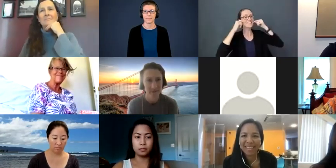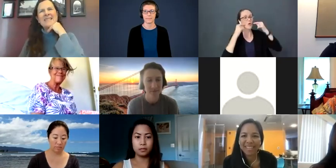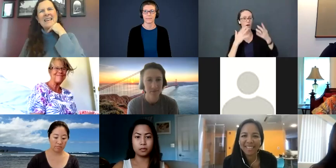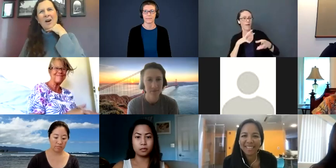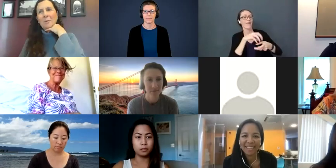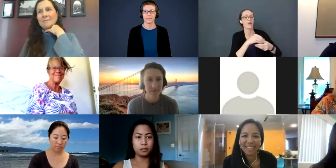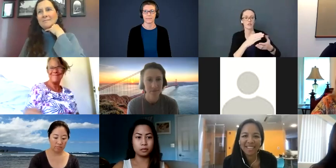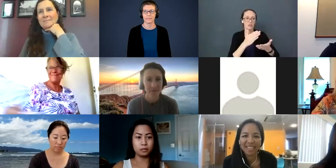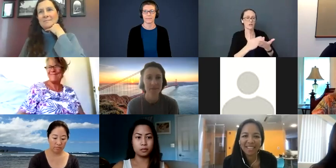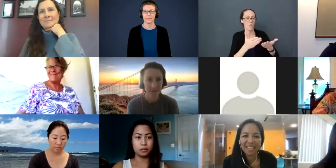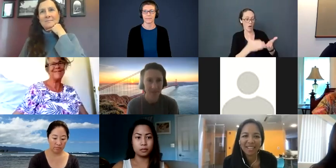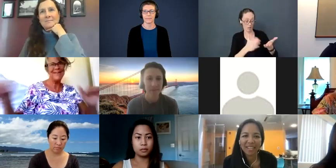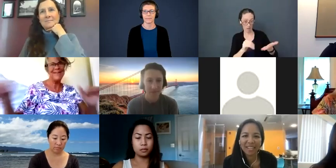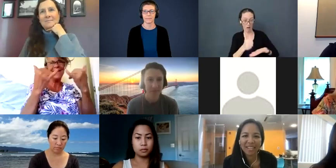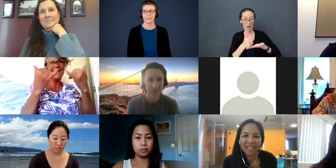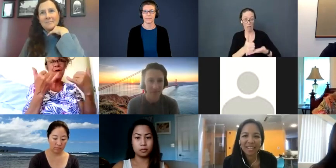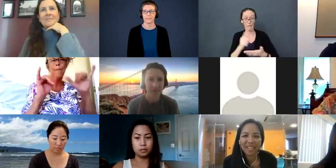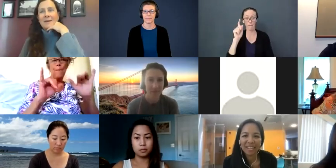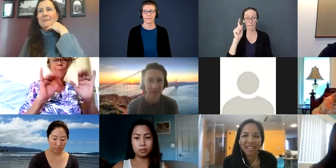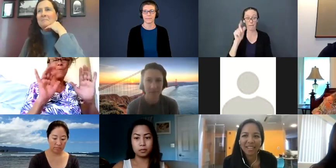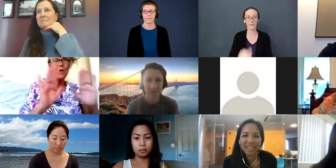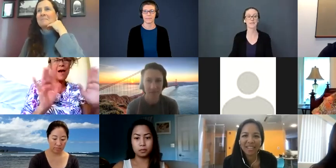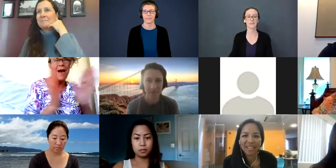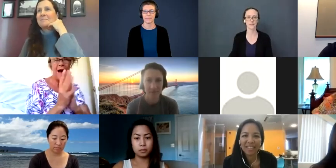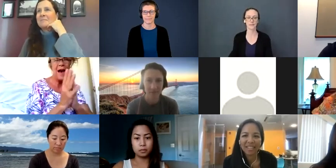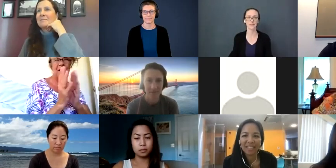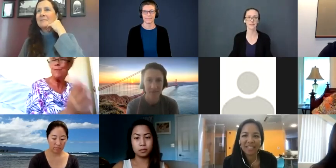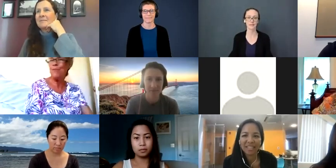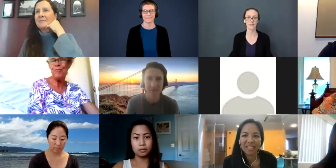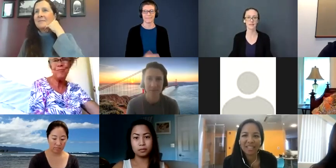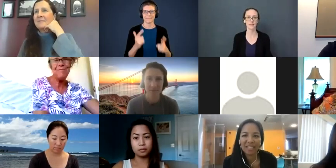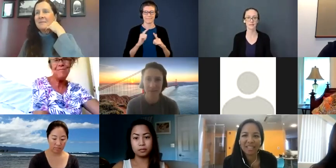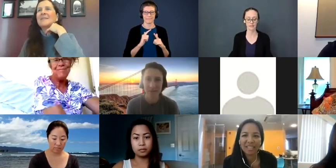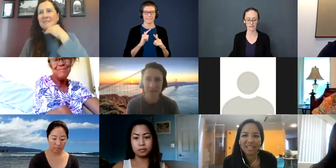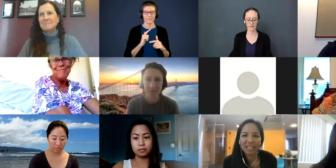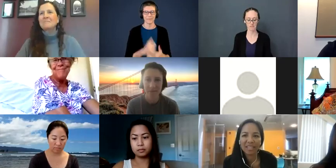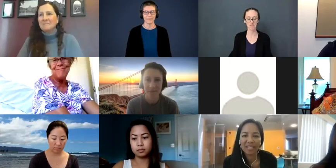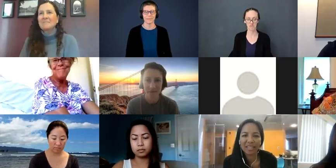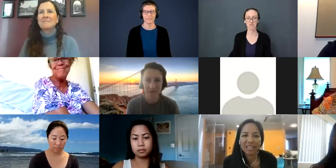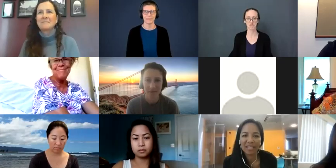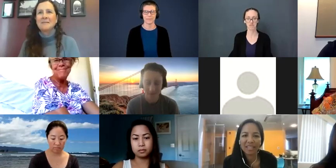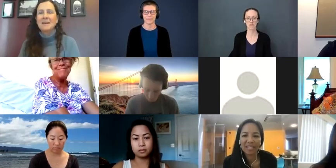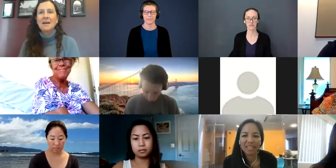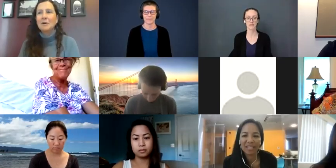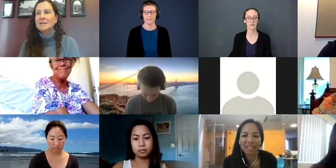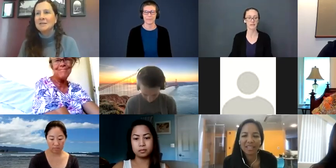Does that help? Any other questions?